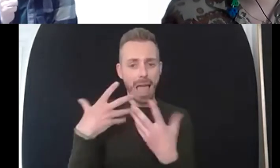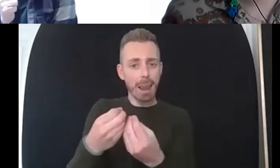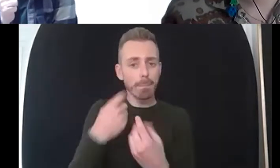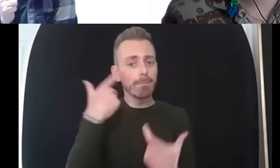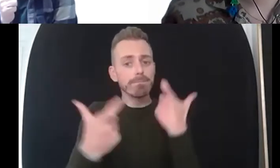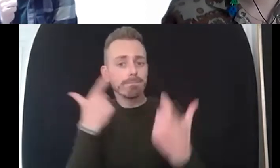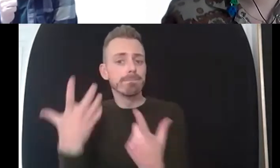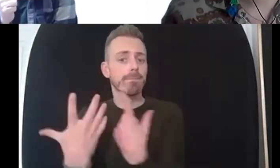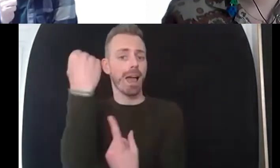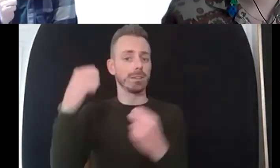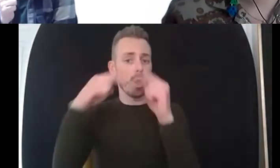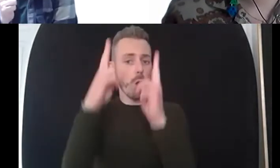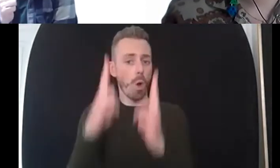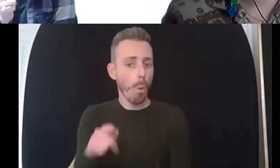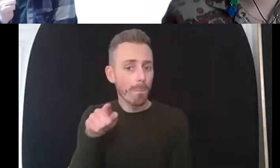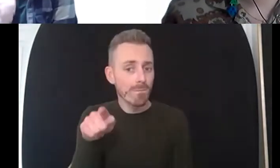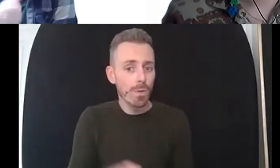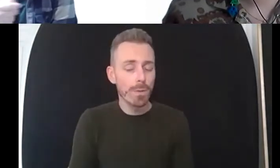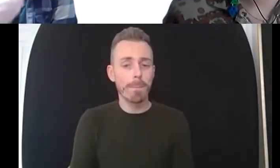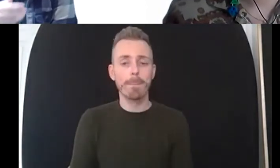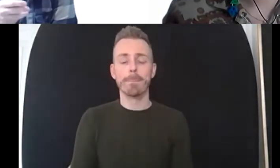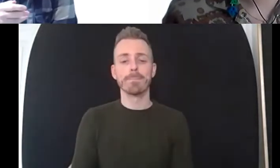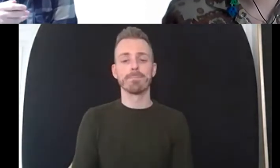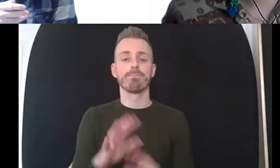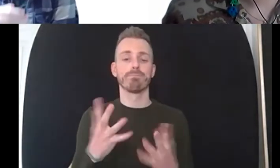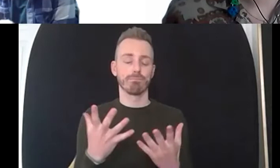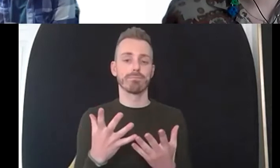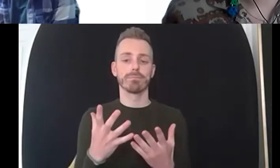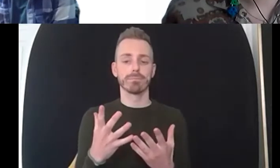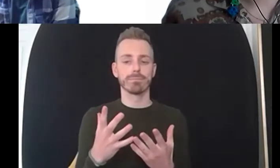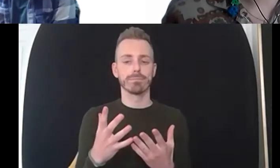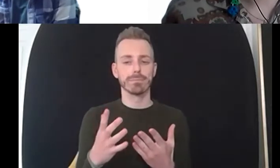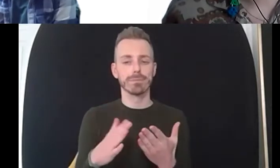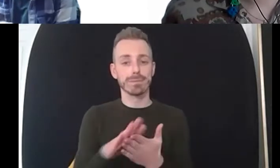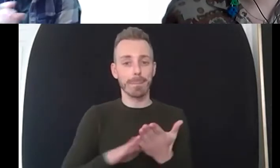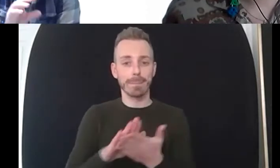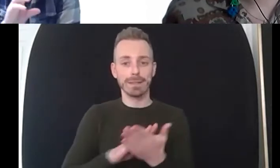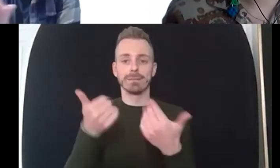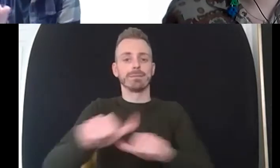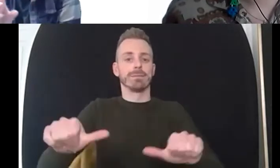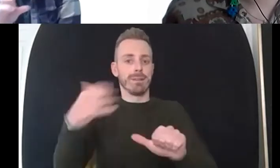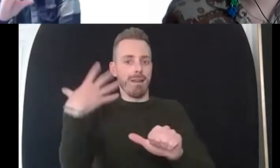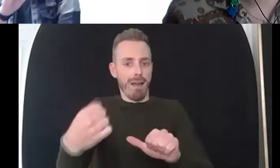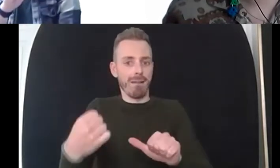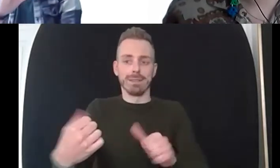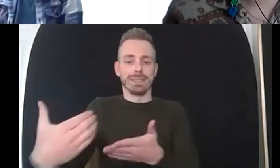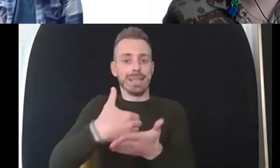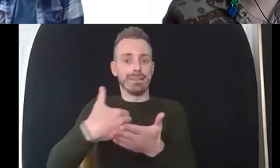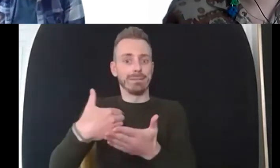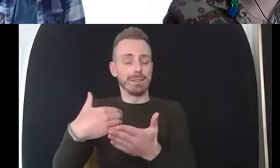um so that there is a place of of safety and then muslims hierarchy of needs goes in then